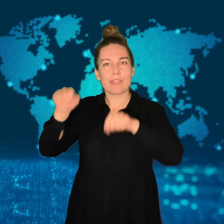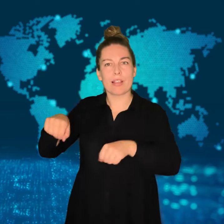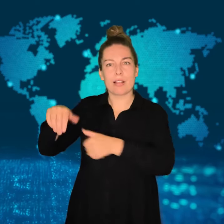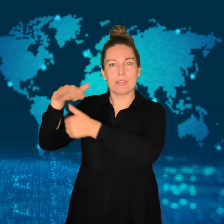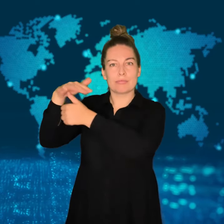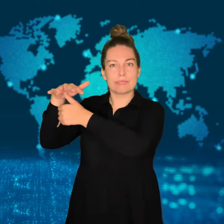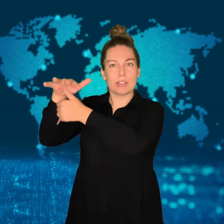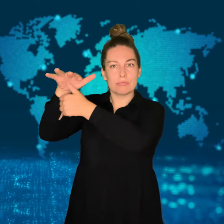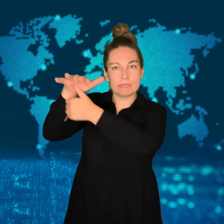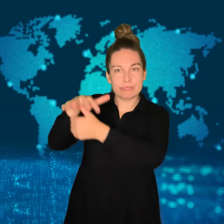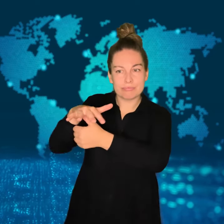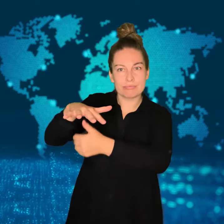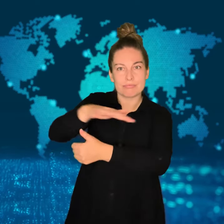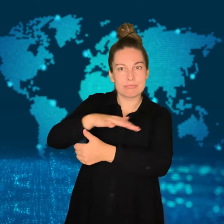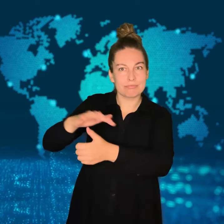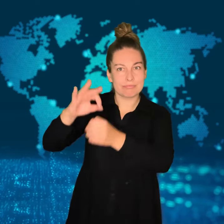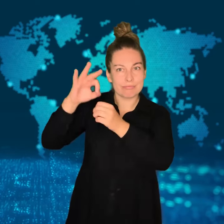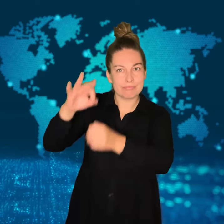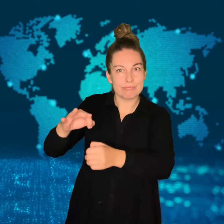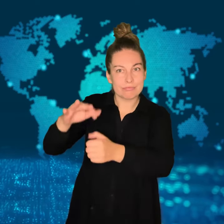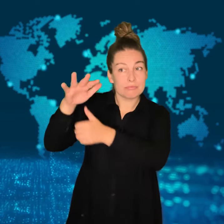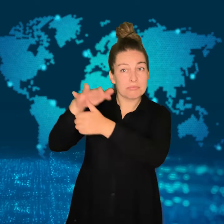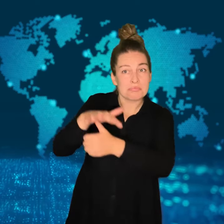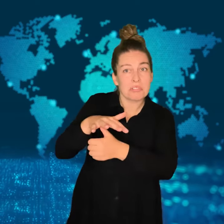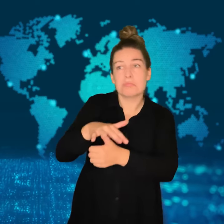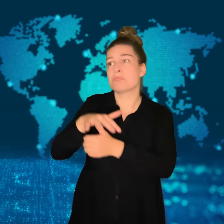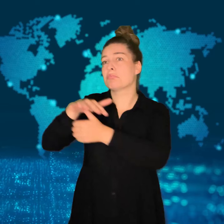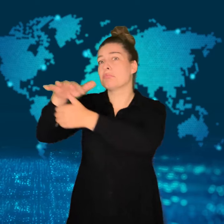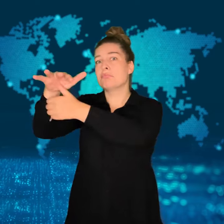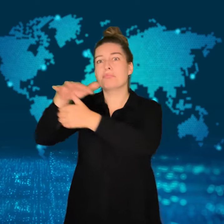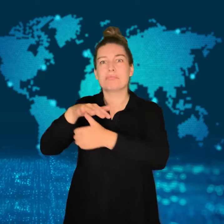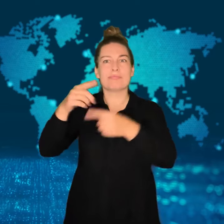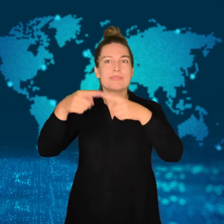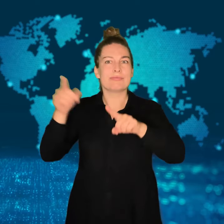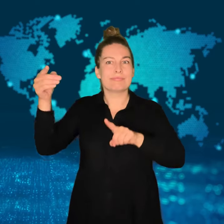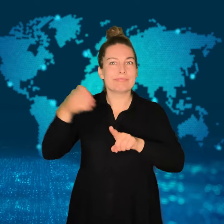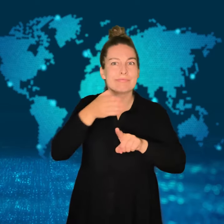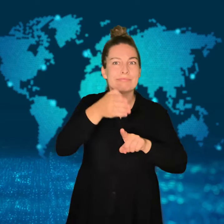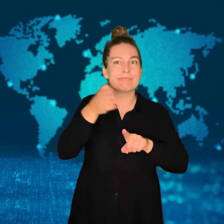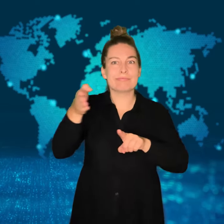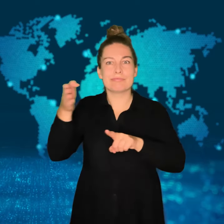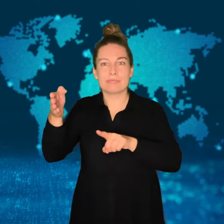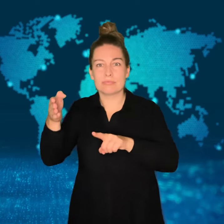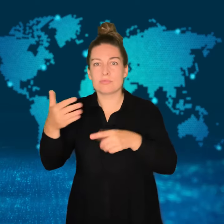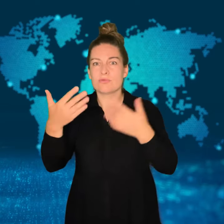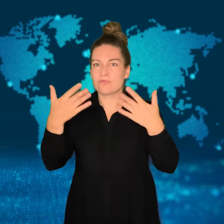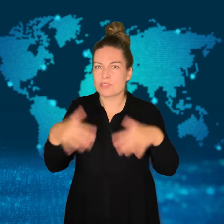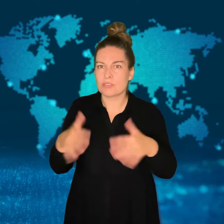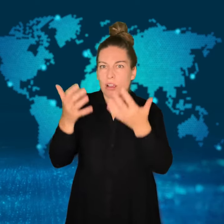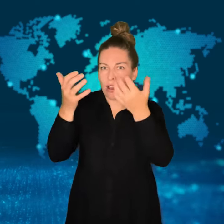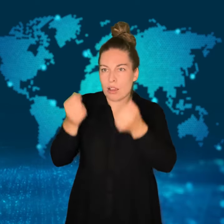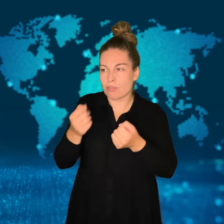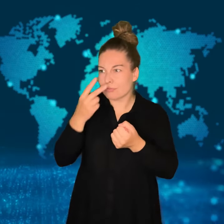It's believed that the warehouses had both ammunition